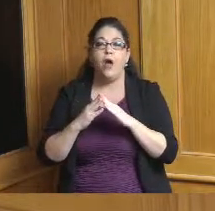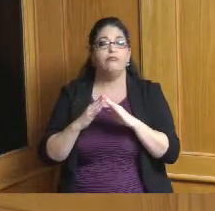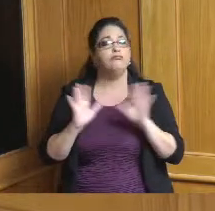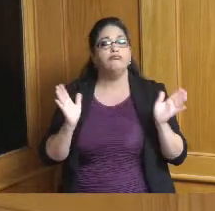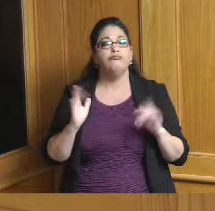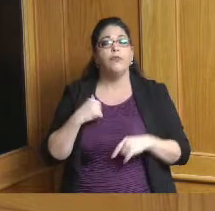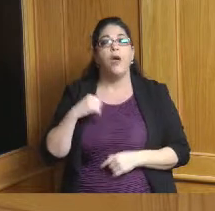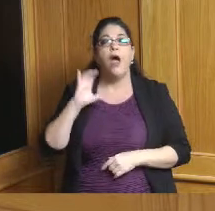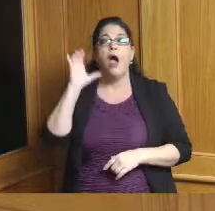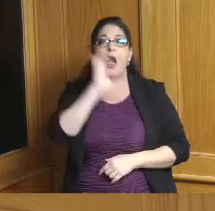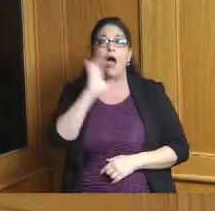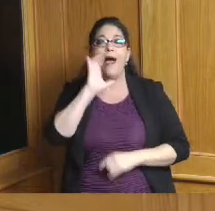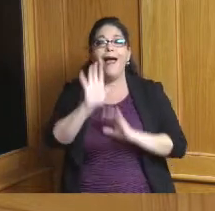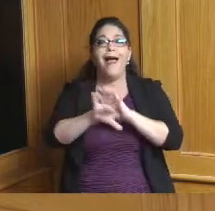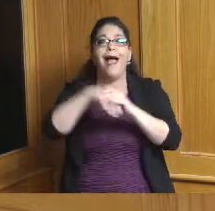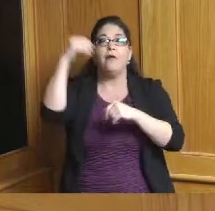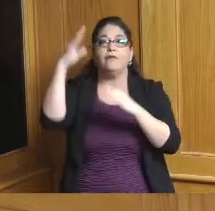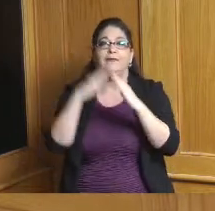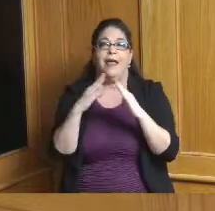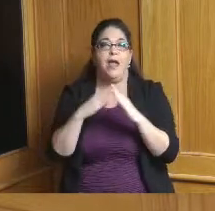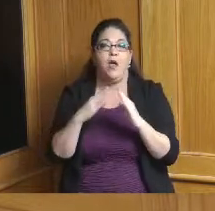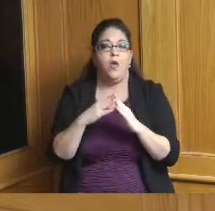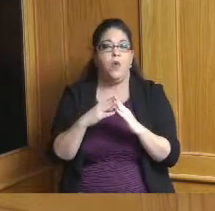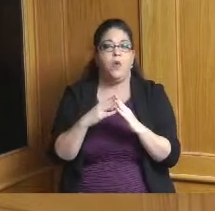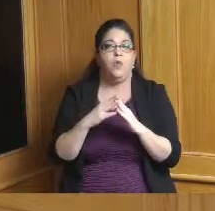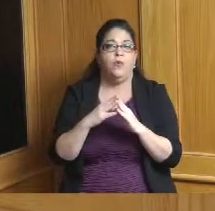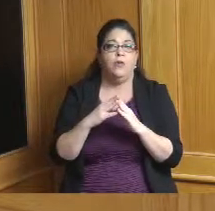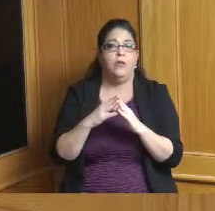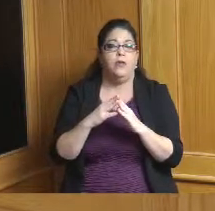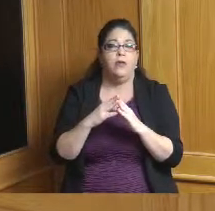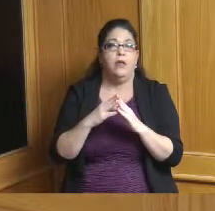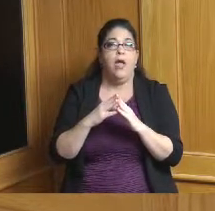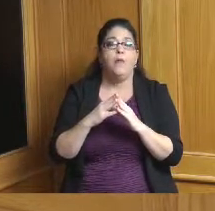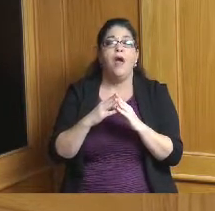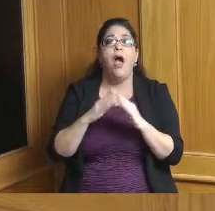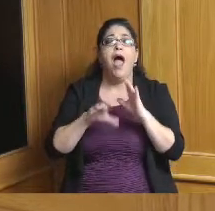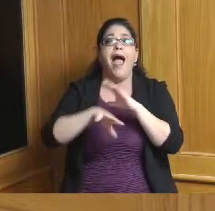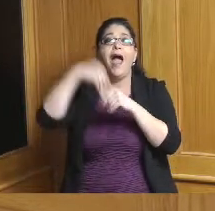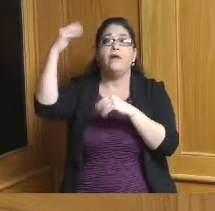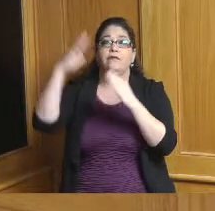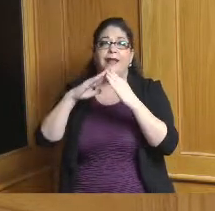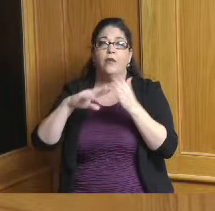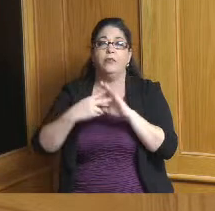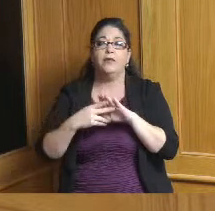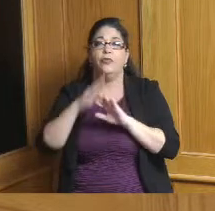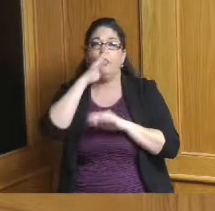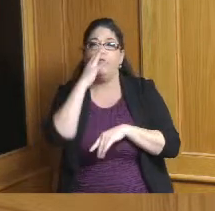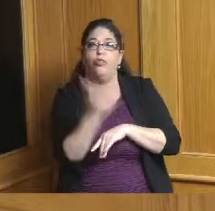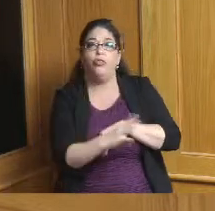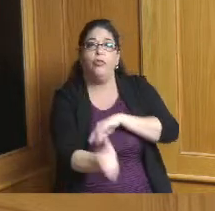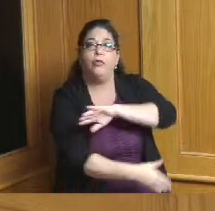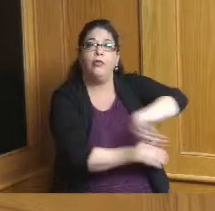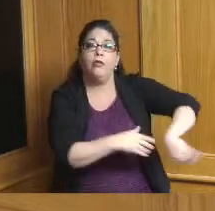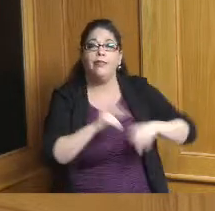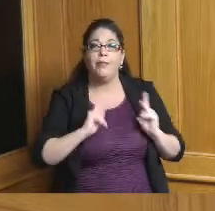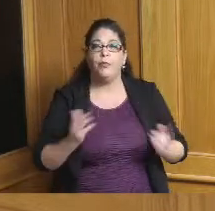and we go out of town and we walk past the talent that we have here there's no upward mobility